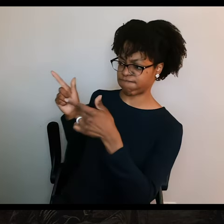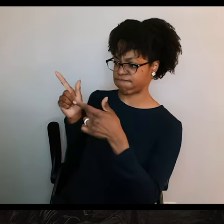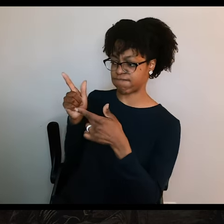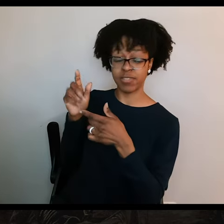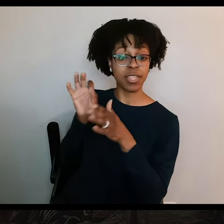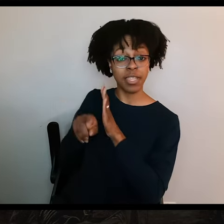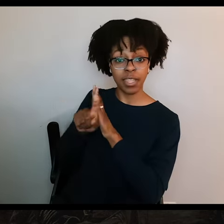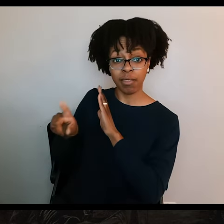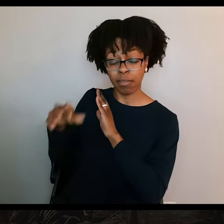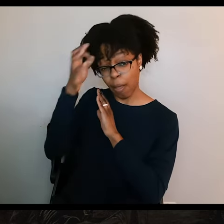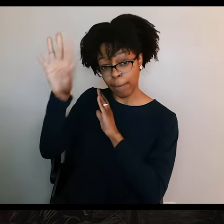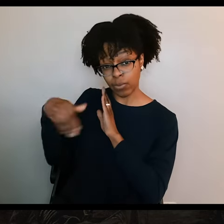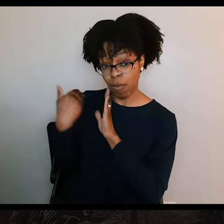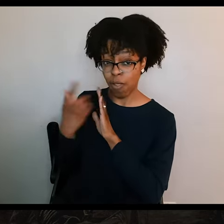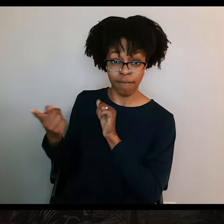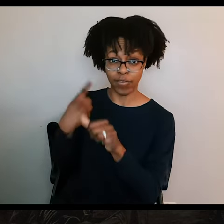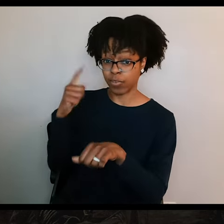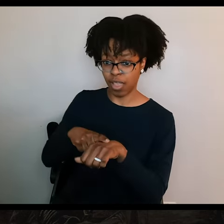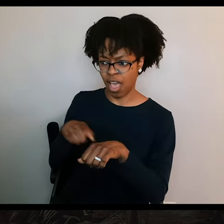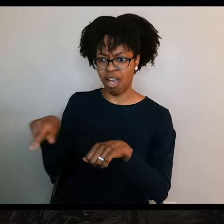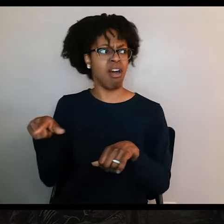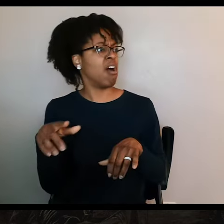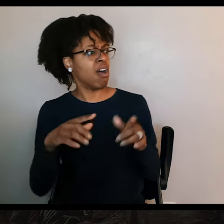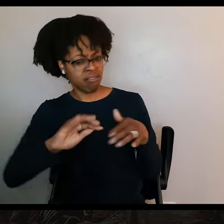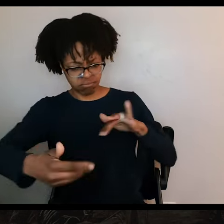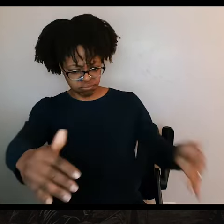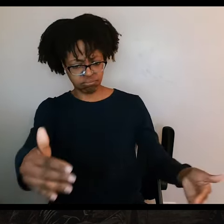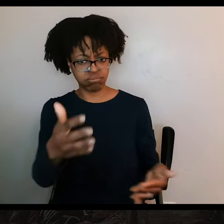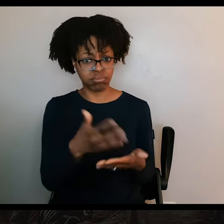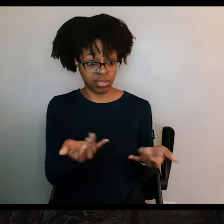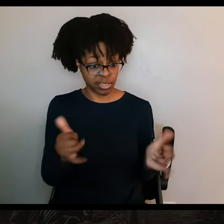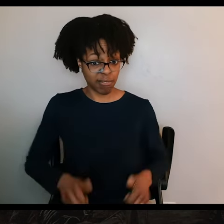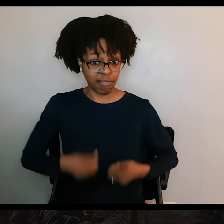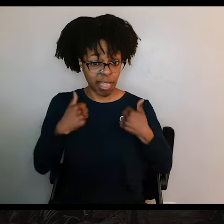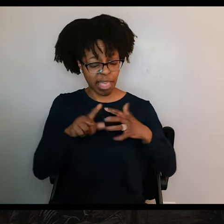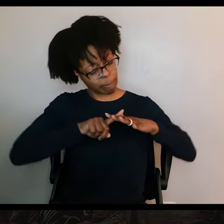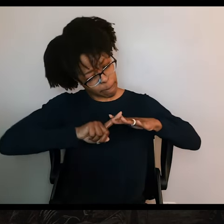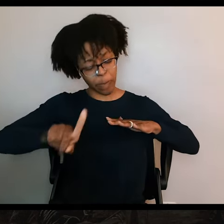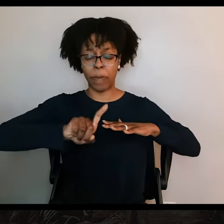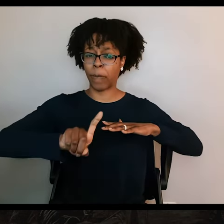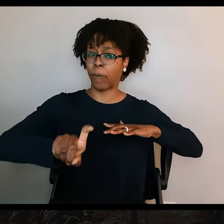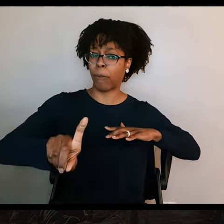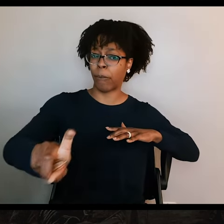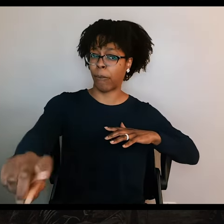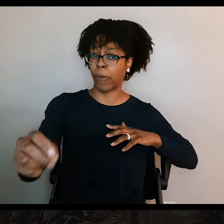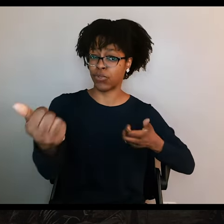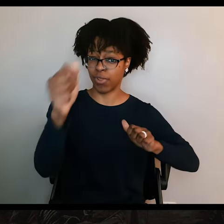on the very first shots. For those who would survive that, those guys take off running across the field, trying to save their lives by getting to the nearby woods.